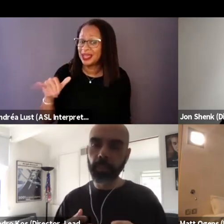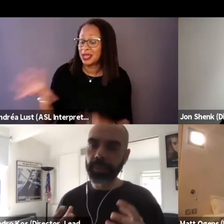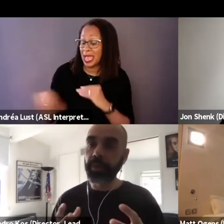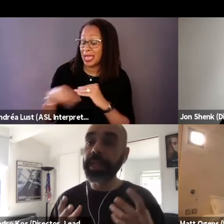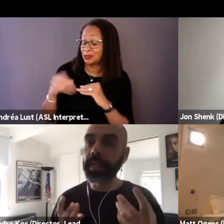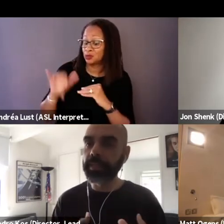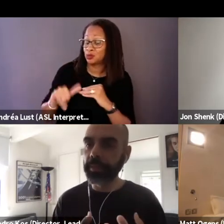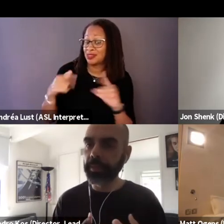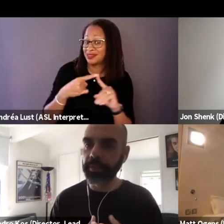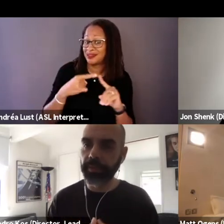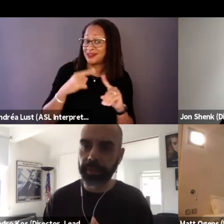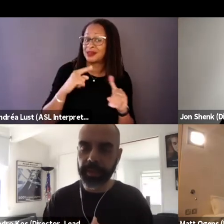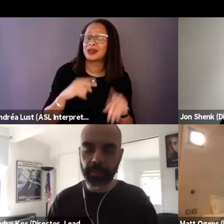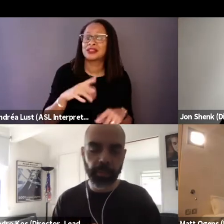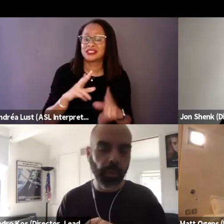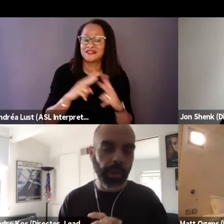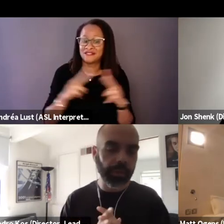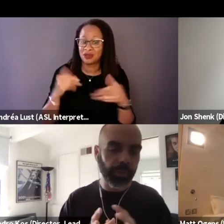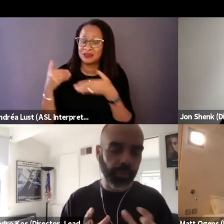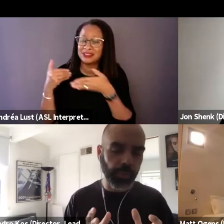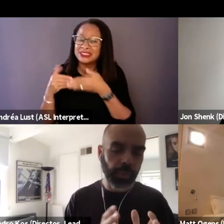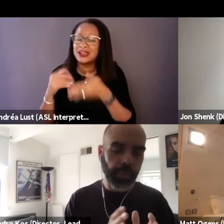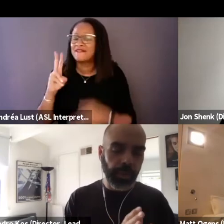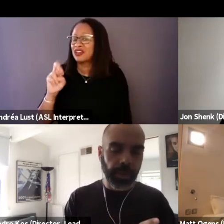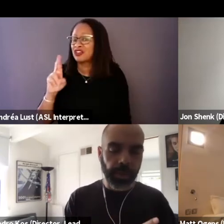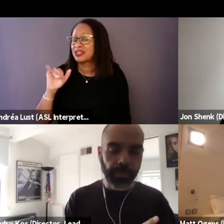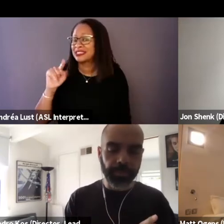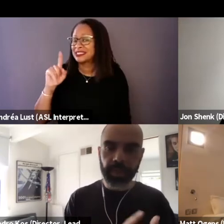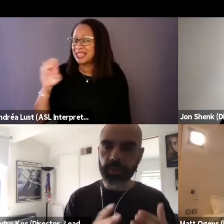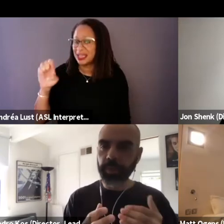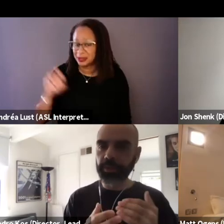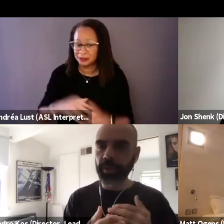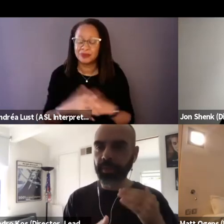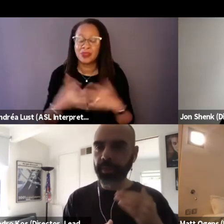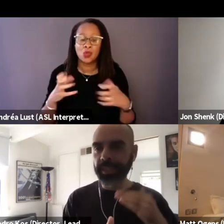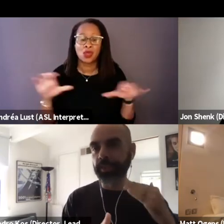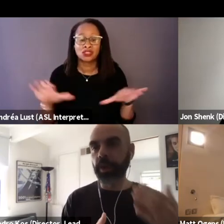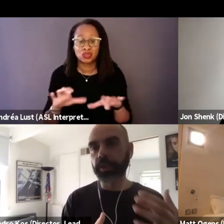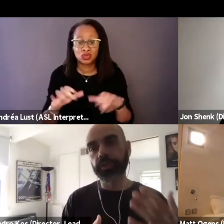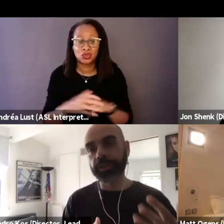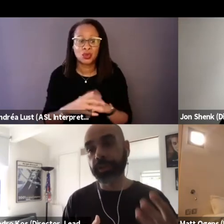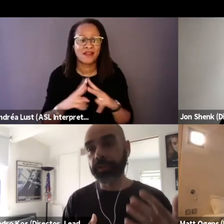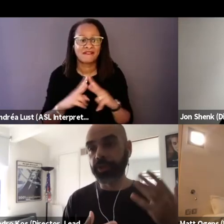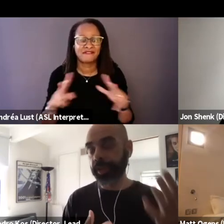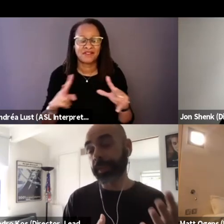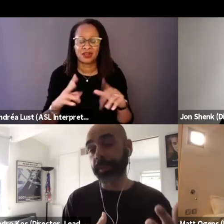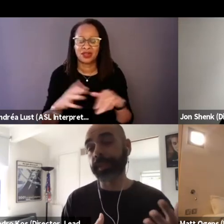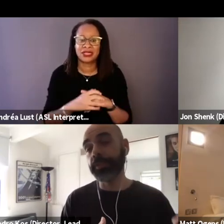was very intimate verite. We wanted to do a very stark juxtaposition